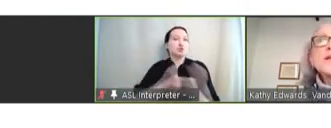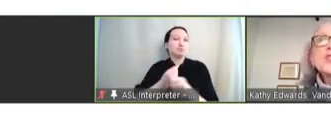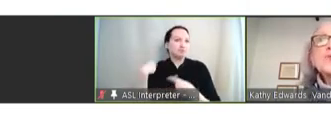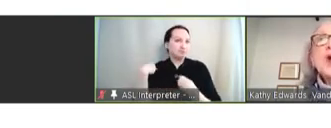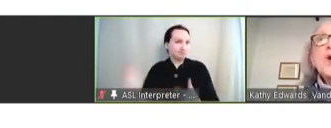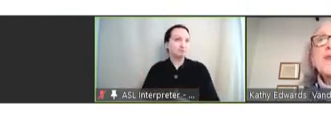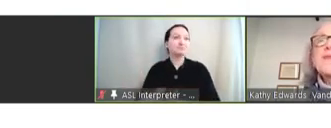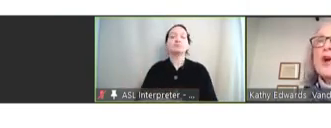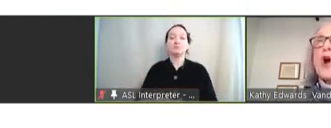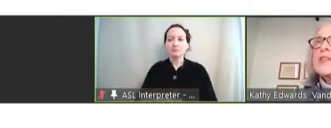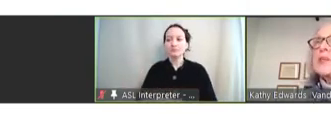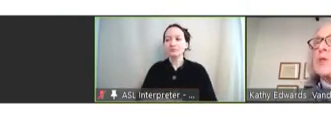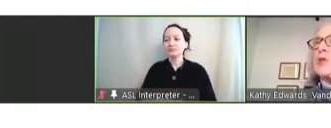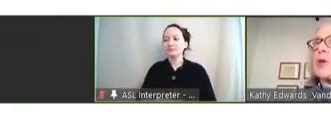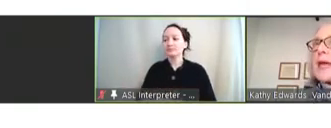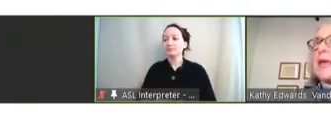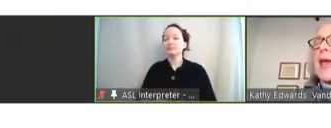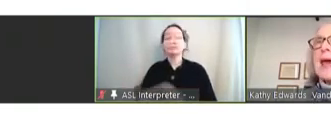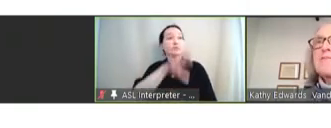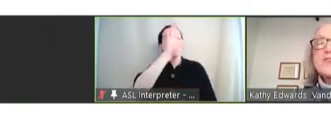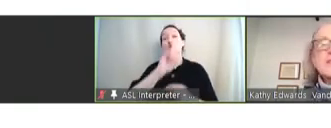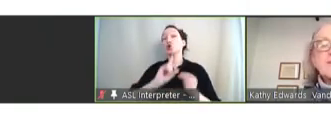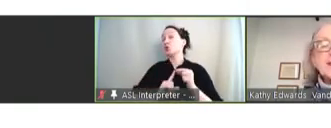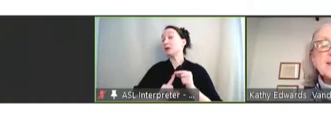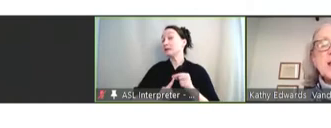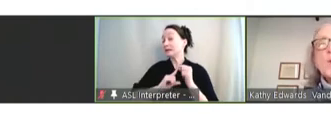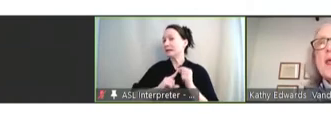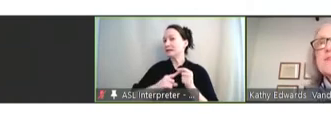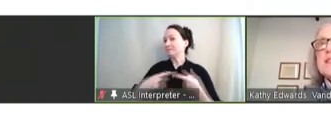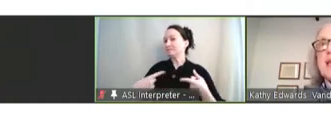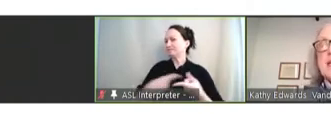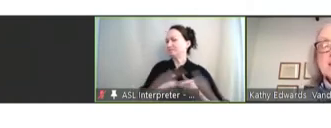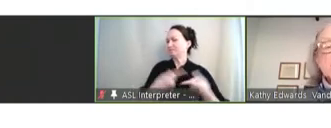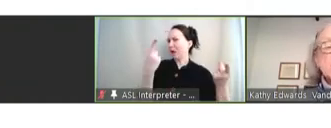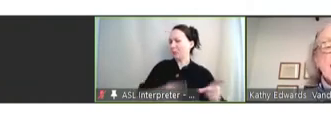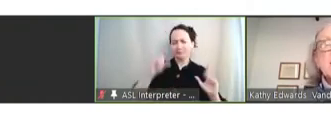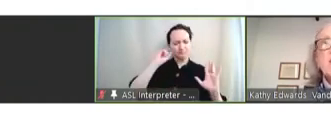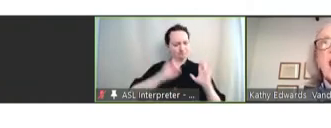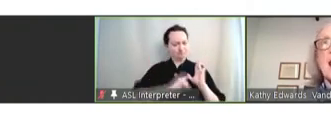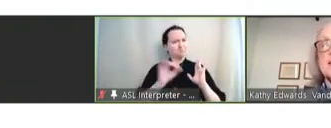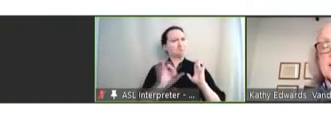We do know that there are some unique adverse events that we have seen, such as anaphylaxis